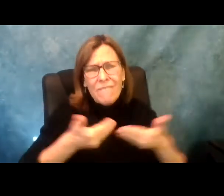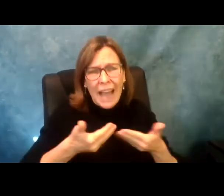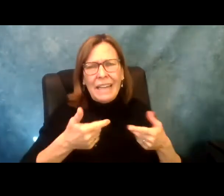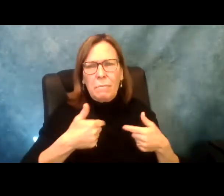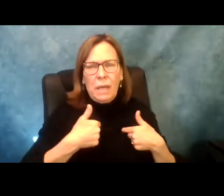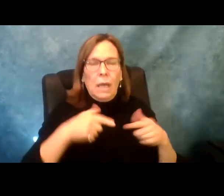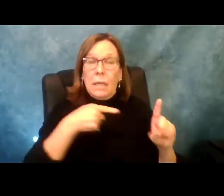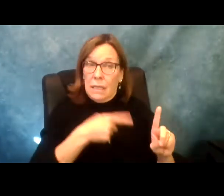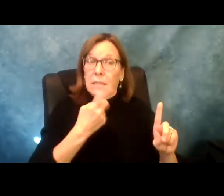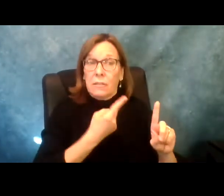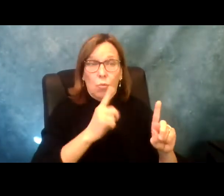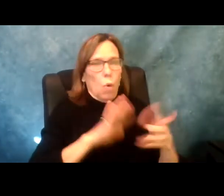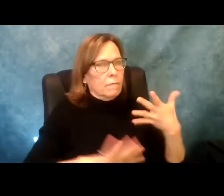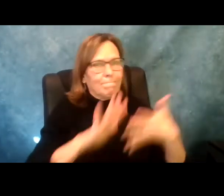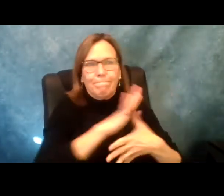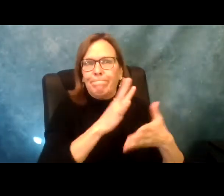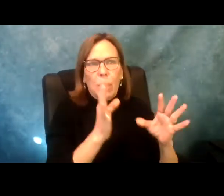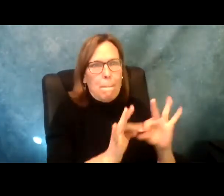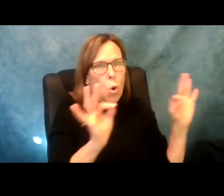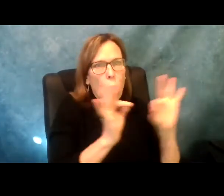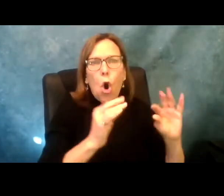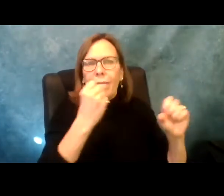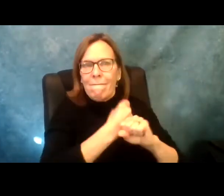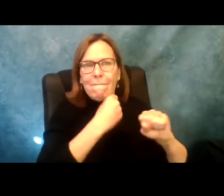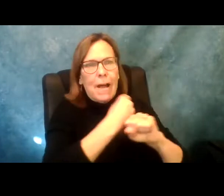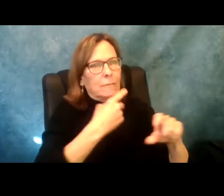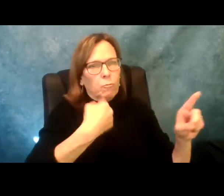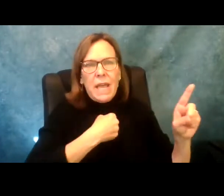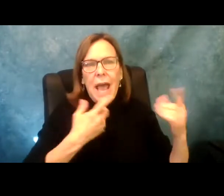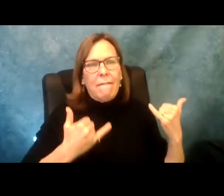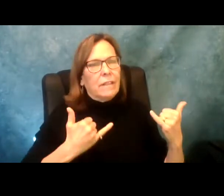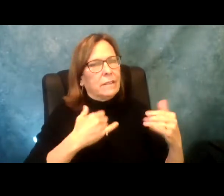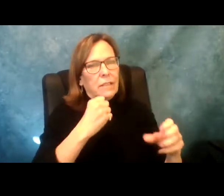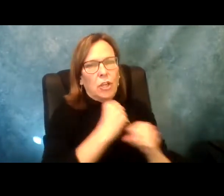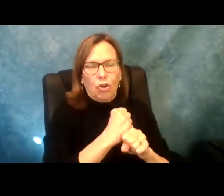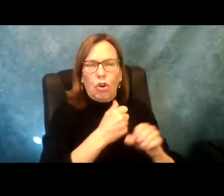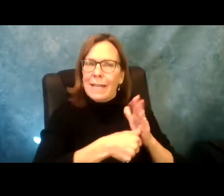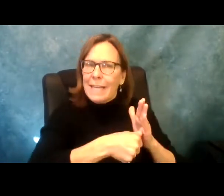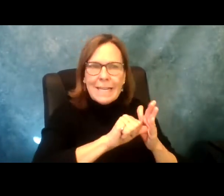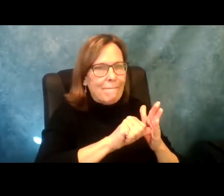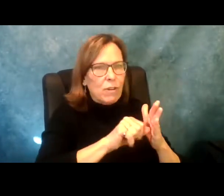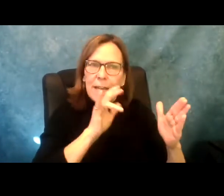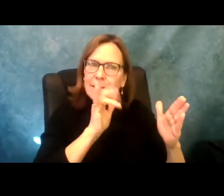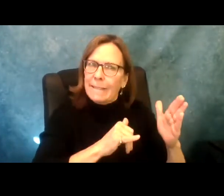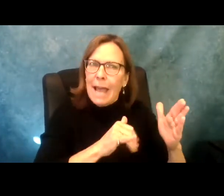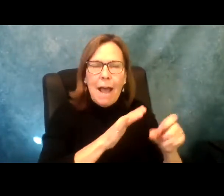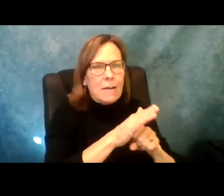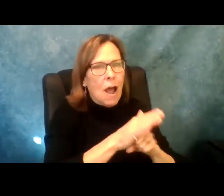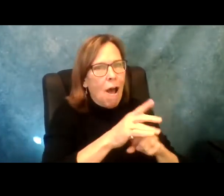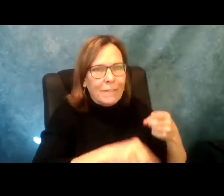work.